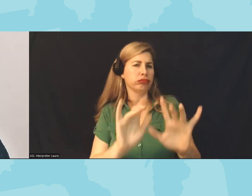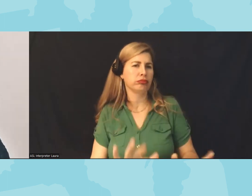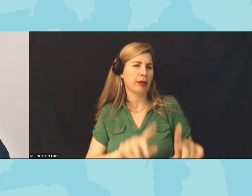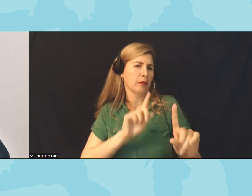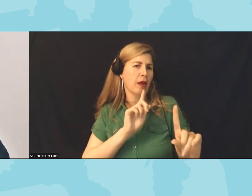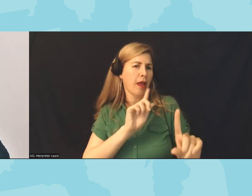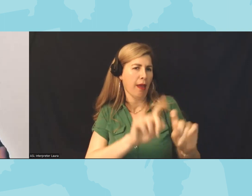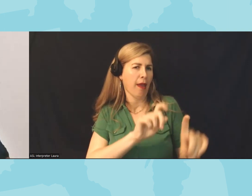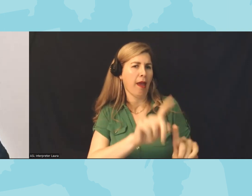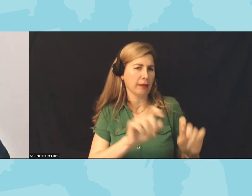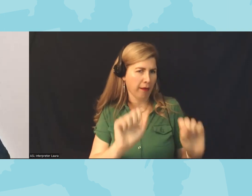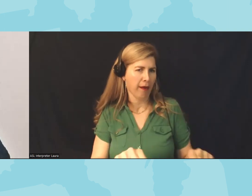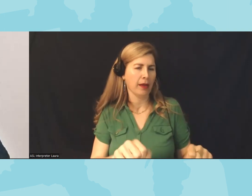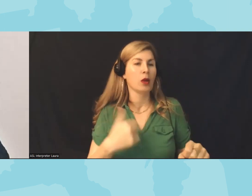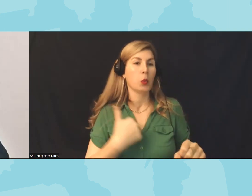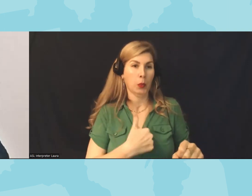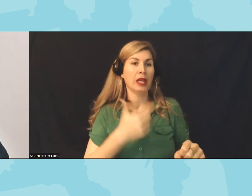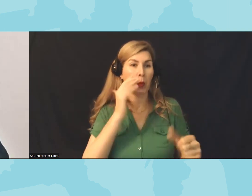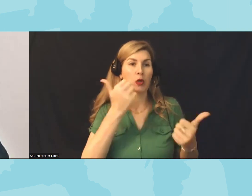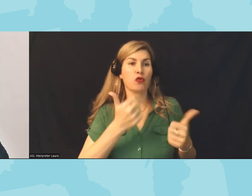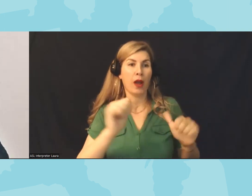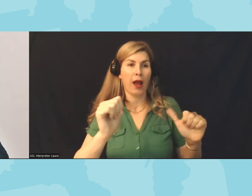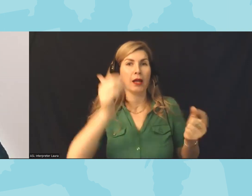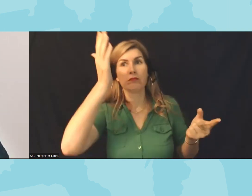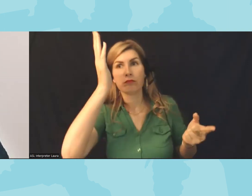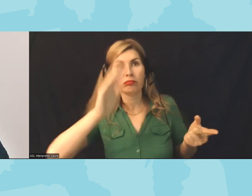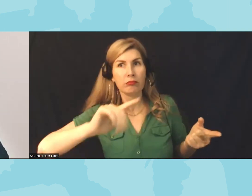we'll try and get to those either throughout or um at the end and thank you so much to everyone